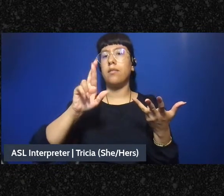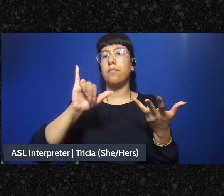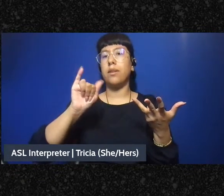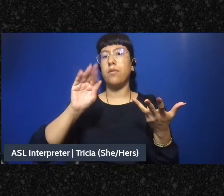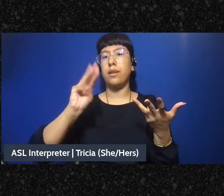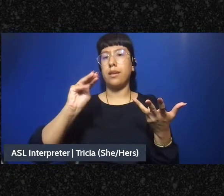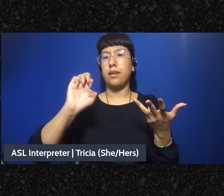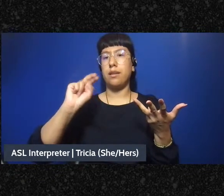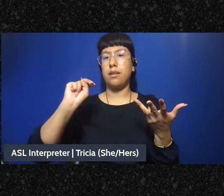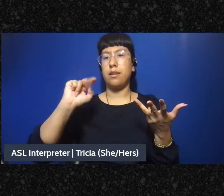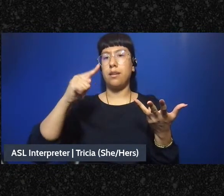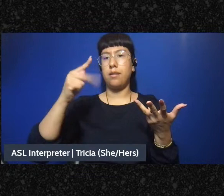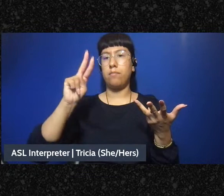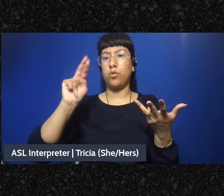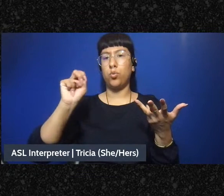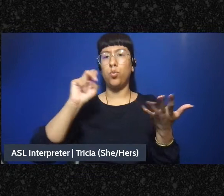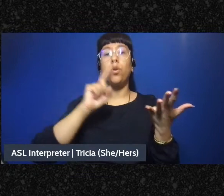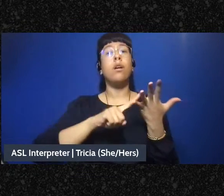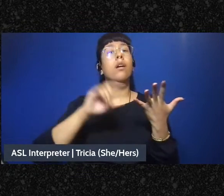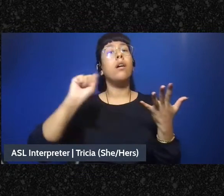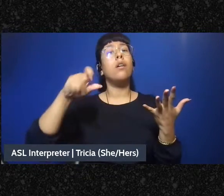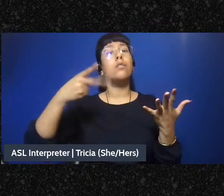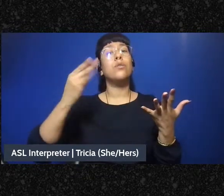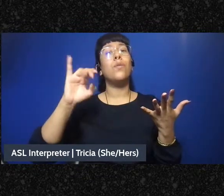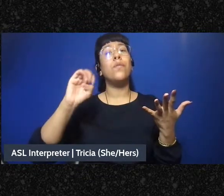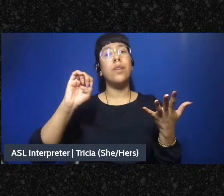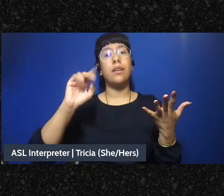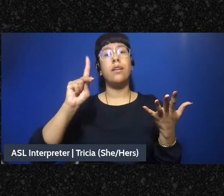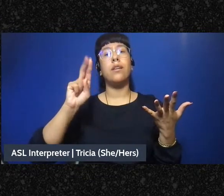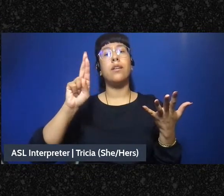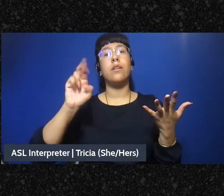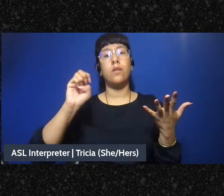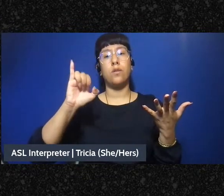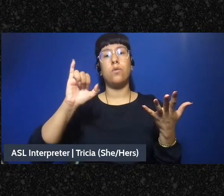Kreitzberg who is coordinating so much of the work that goes into these events behind the scenes,